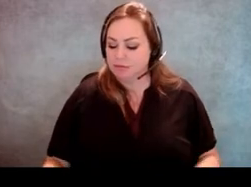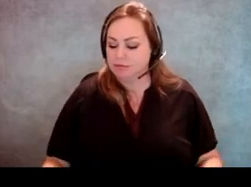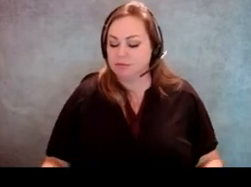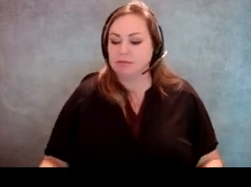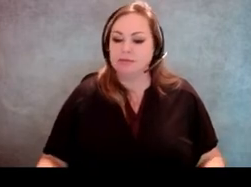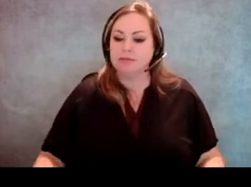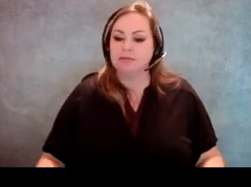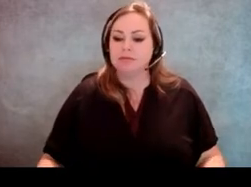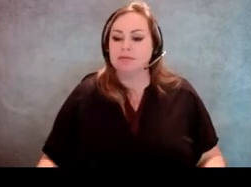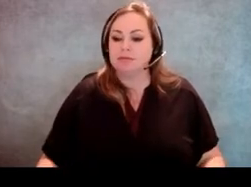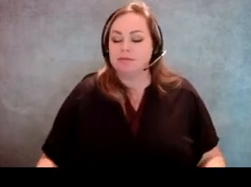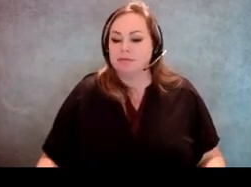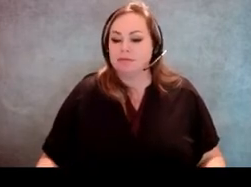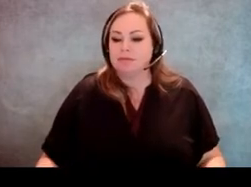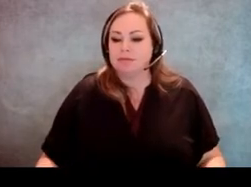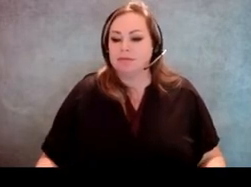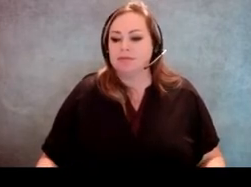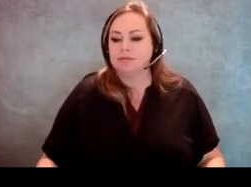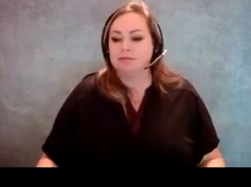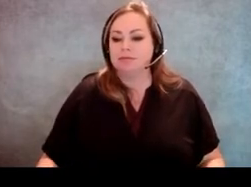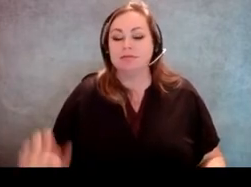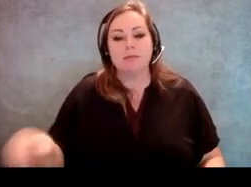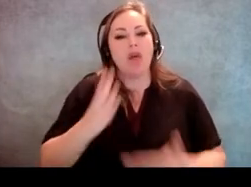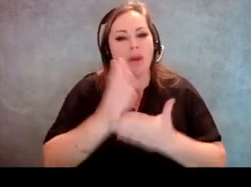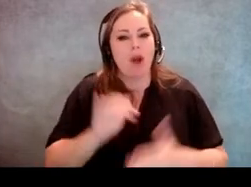[Jeff Miller] I was just gonna say the other part of that